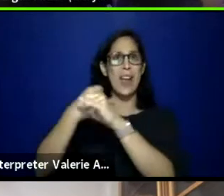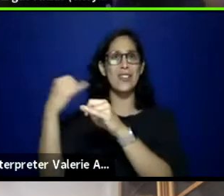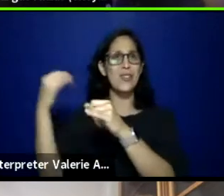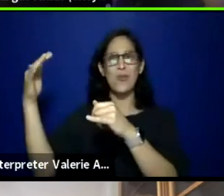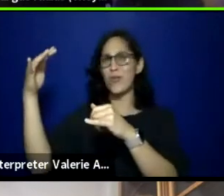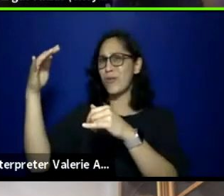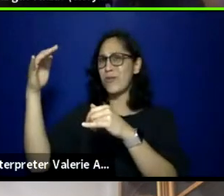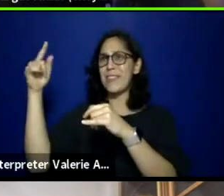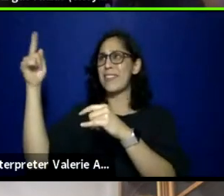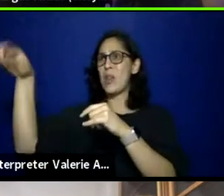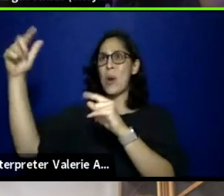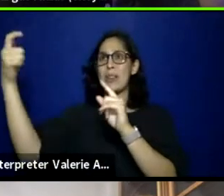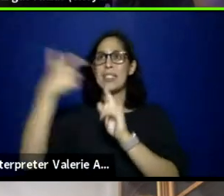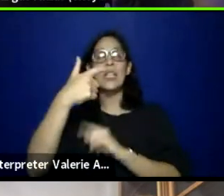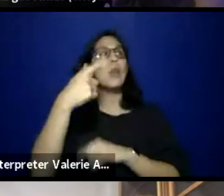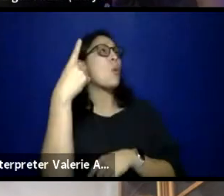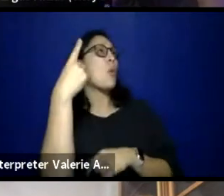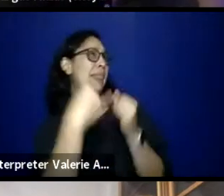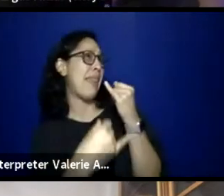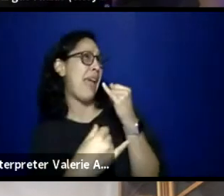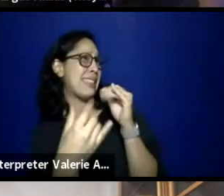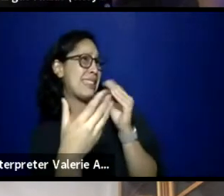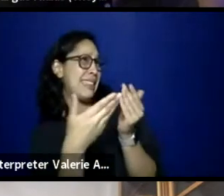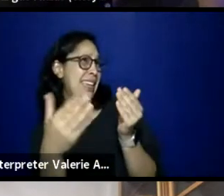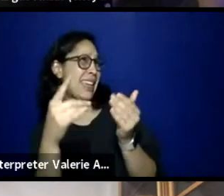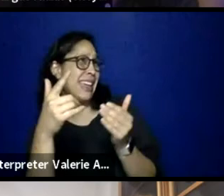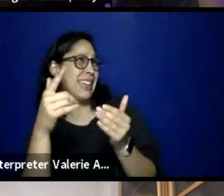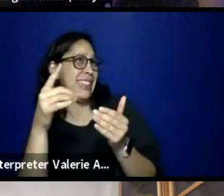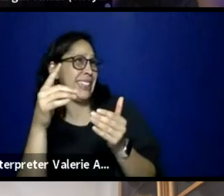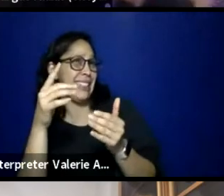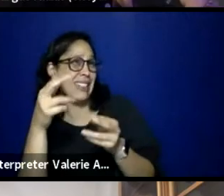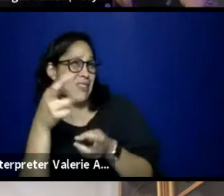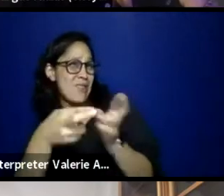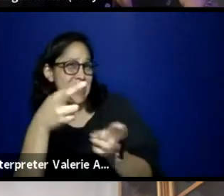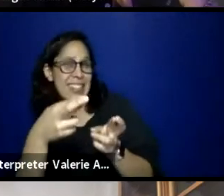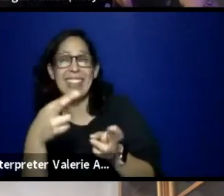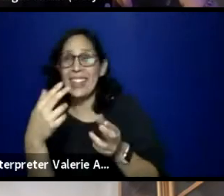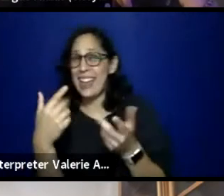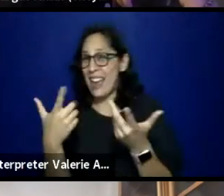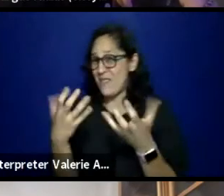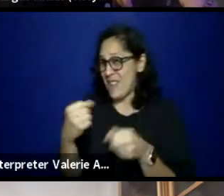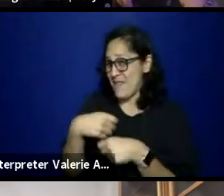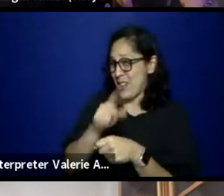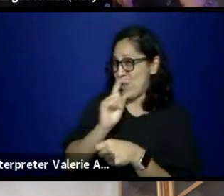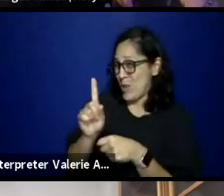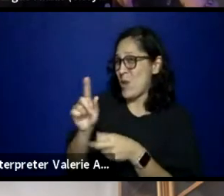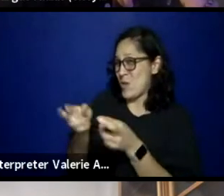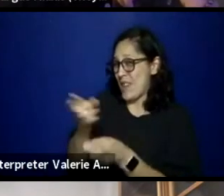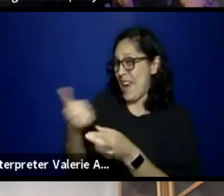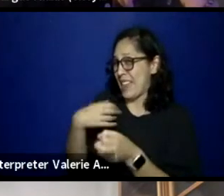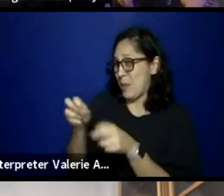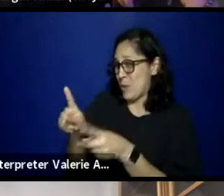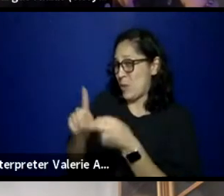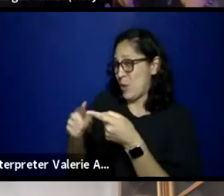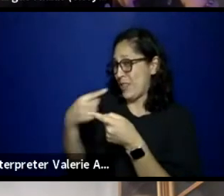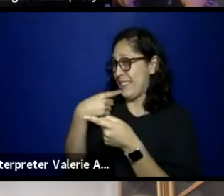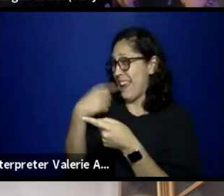Beautiful night- I have one last thing. Whitney. To make sure that Real also has the opportunity to say anything that they want,